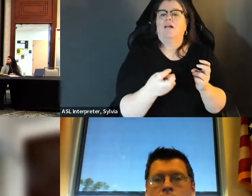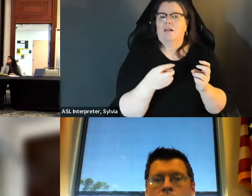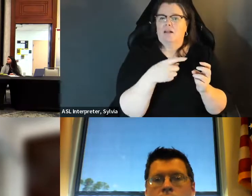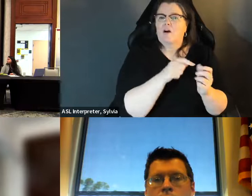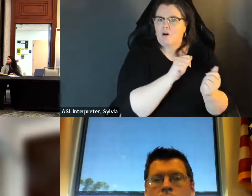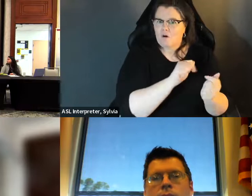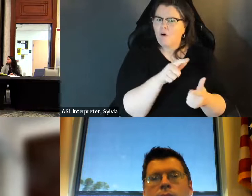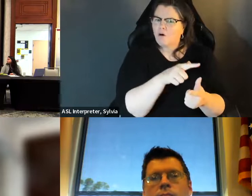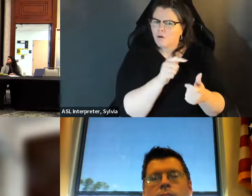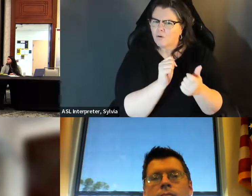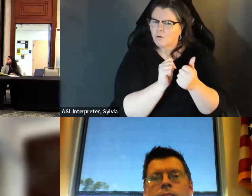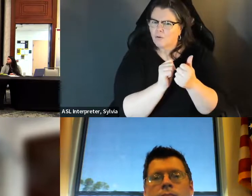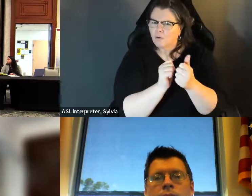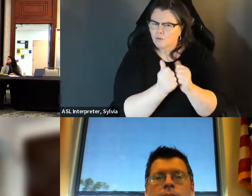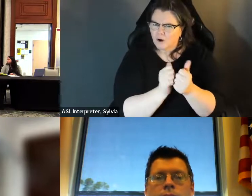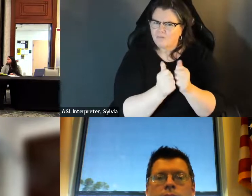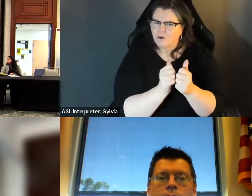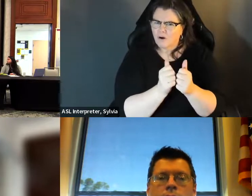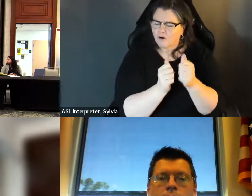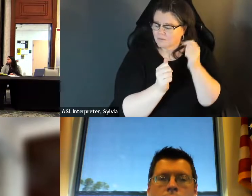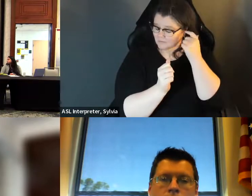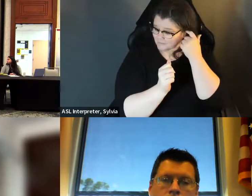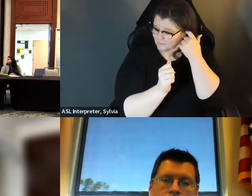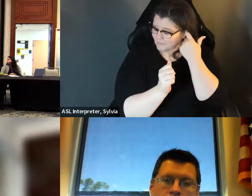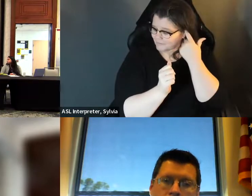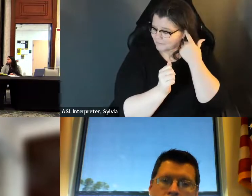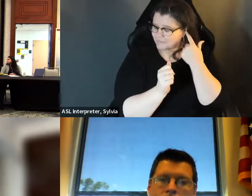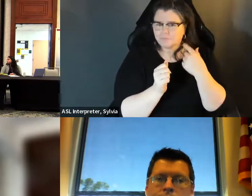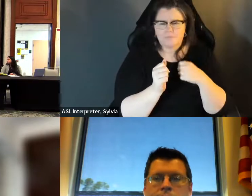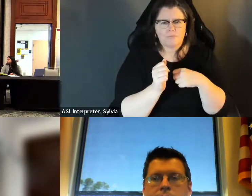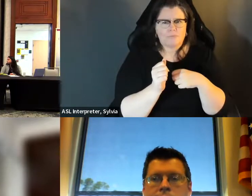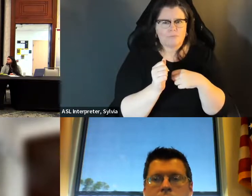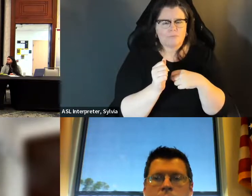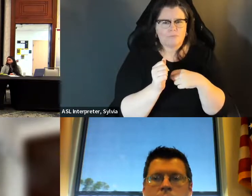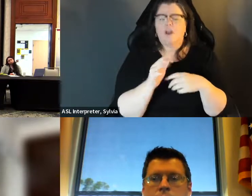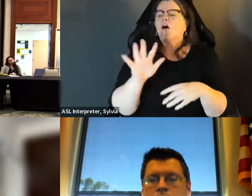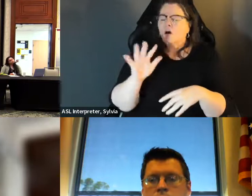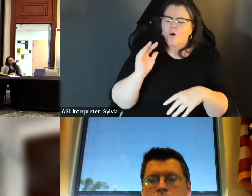that question online. So our next panel is actually all out running for office with a disability and the different Yeah, Thank you so much for that question online. So our next panel is actually all out running for office with a disability and the different barriers and necessities that we need to consider moving forward.